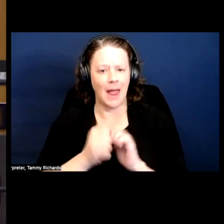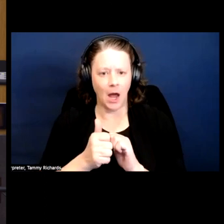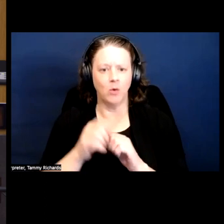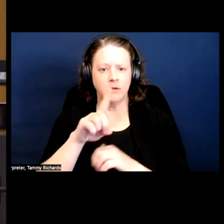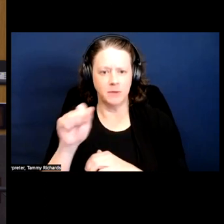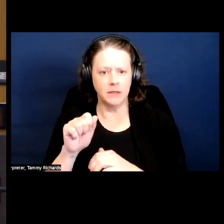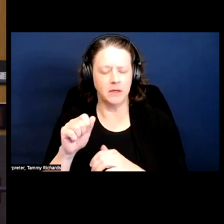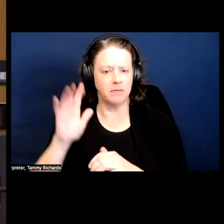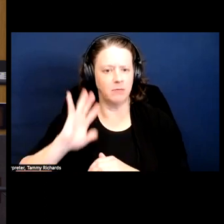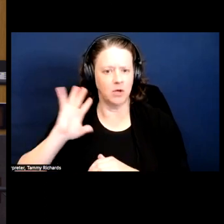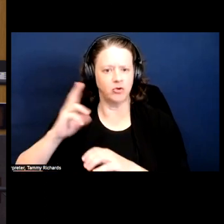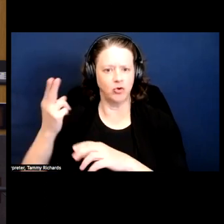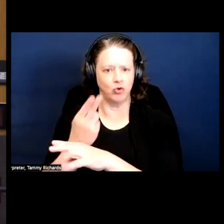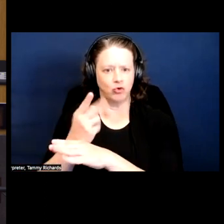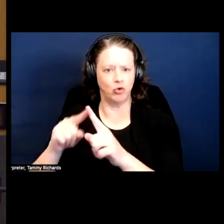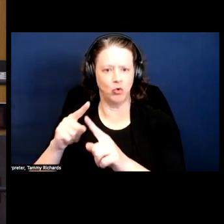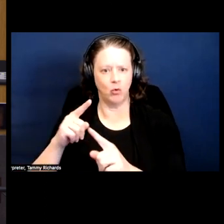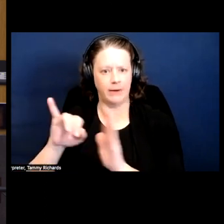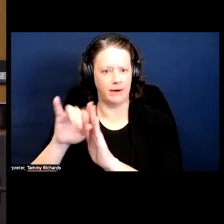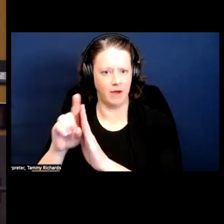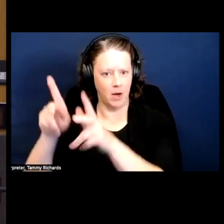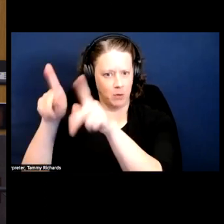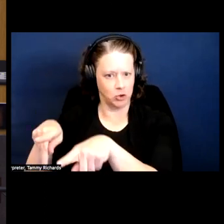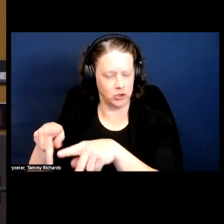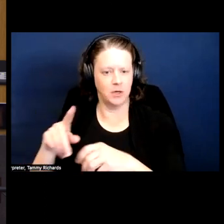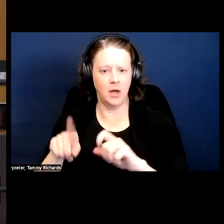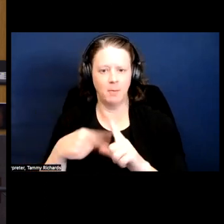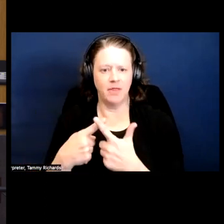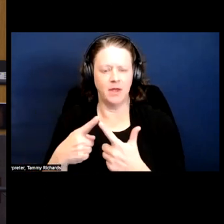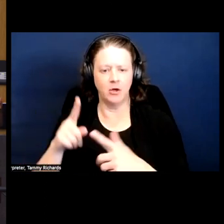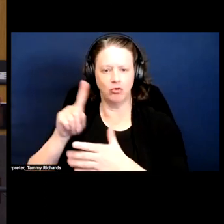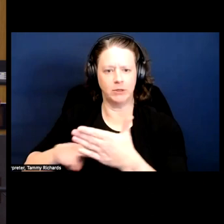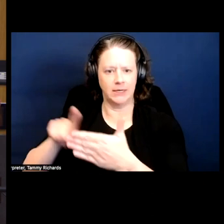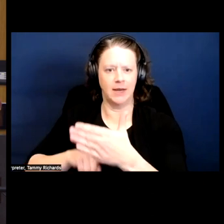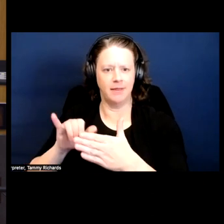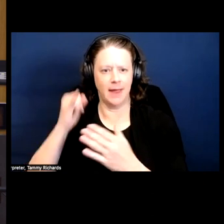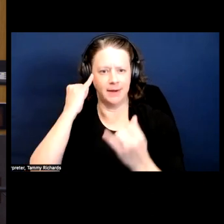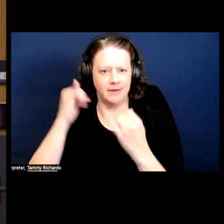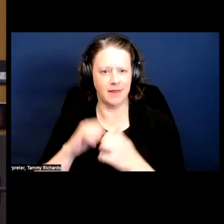folks, but also critiquing the idea that disabled slaves were just, like, tossed to the slide